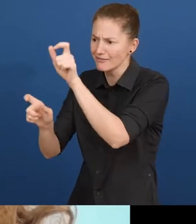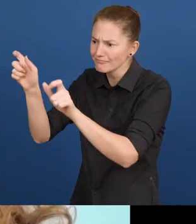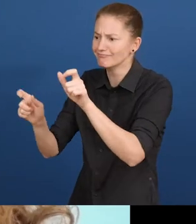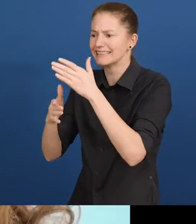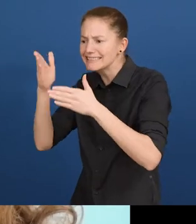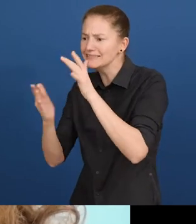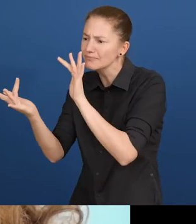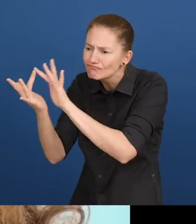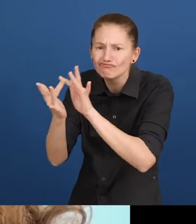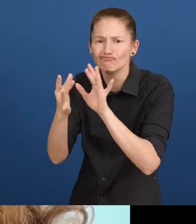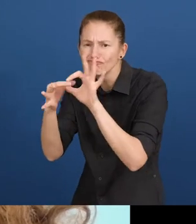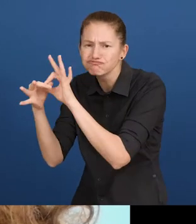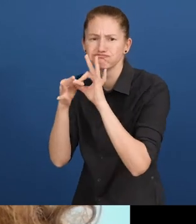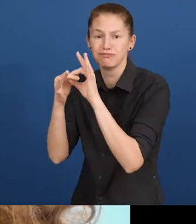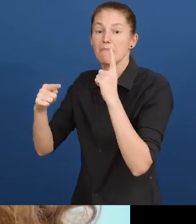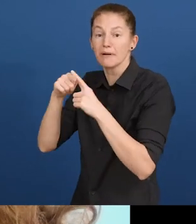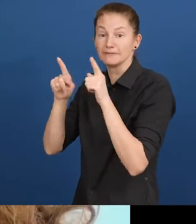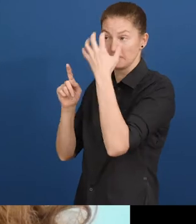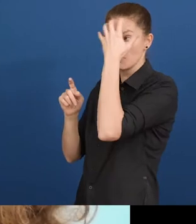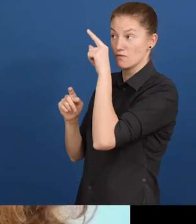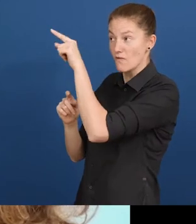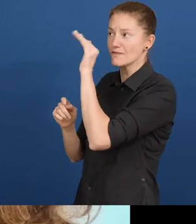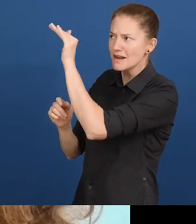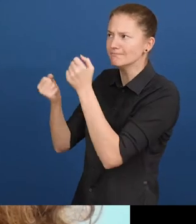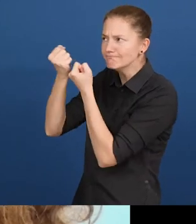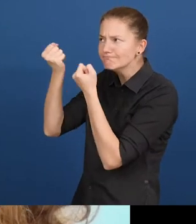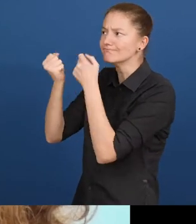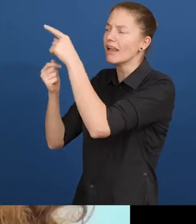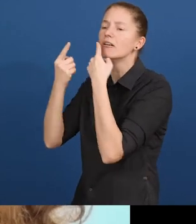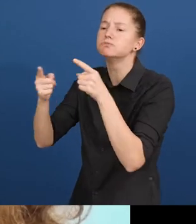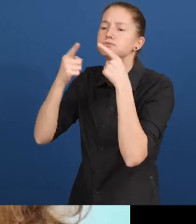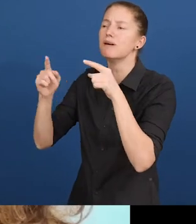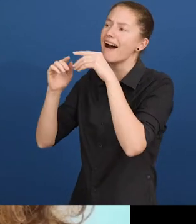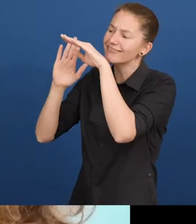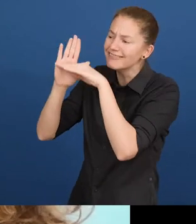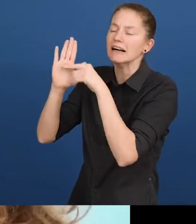the government in measurements to improve accessibility for all citizens.